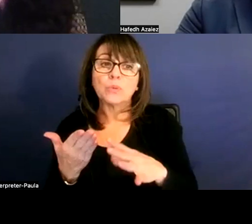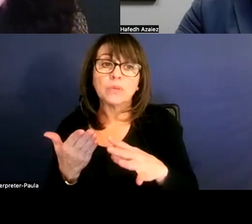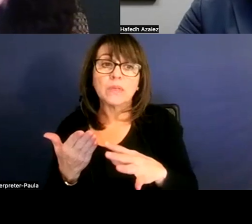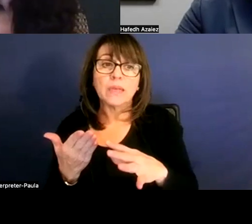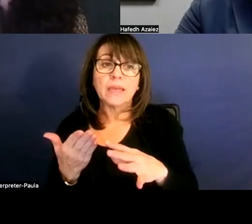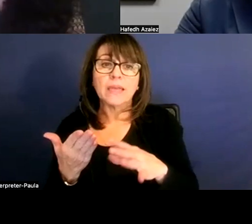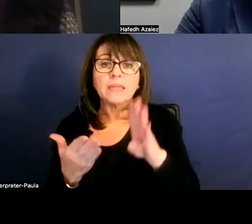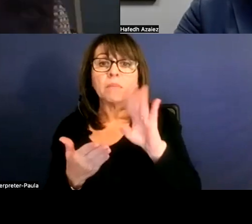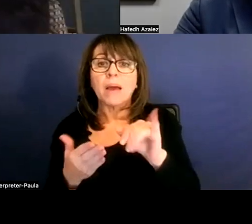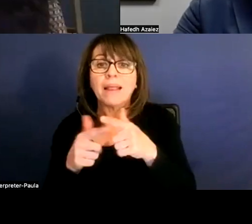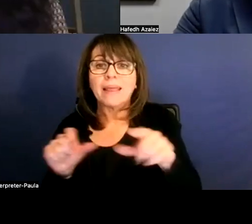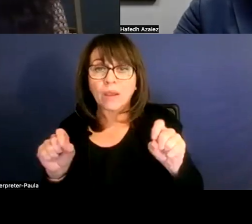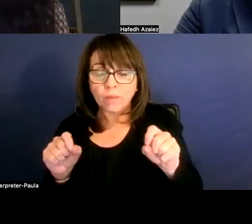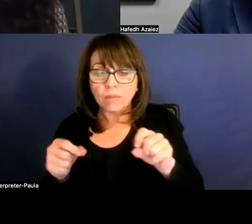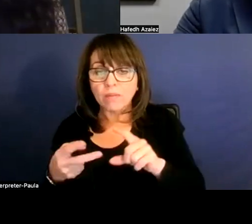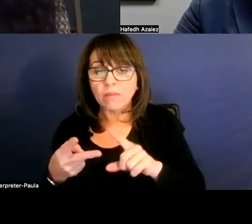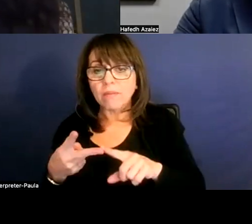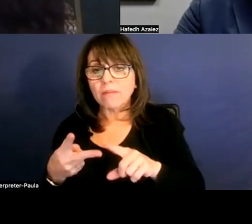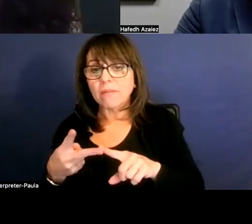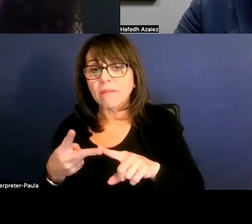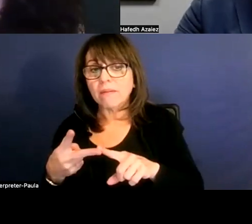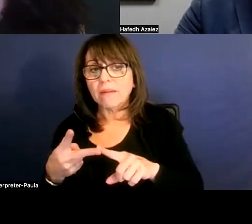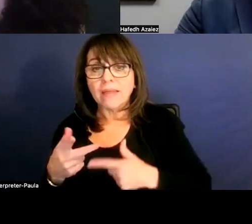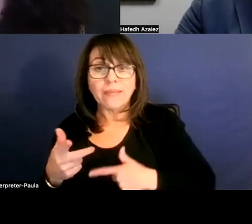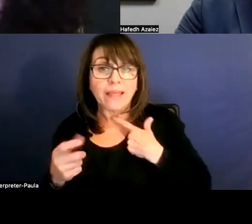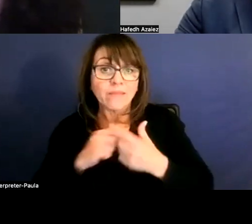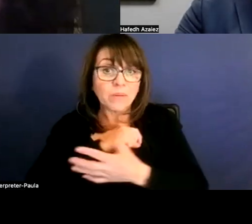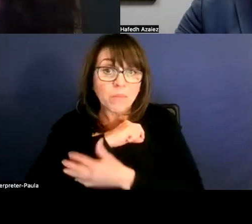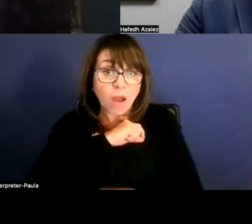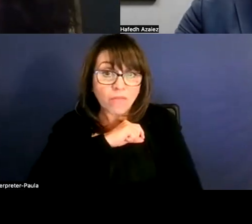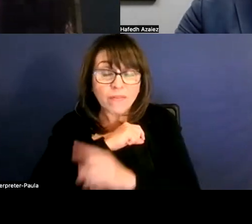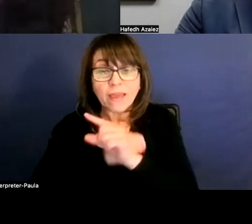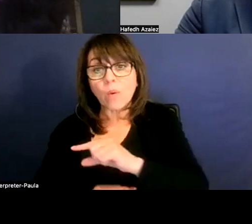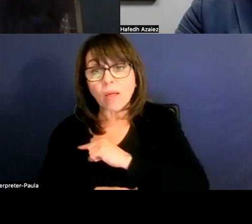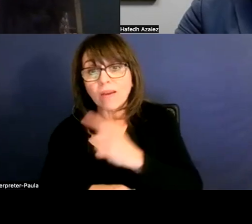if the student is living in poverty, they qualify for what we call free and reduced lunch.